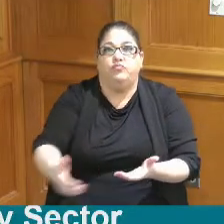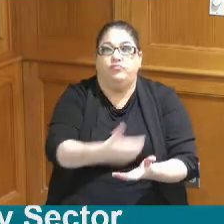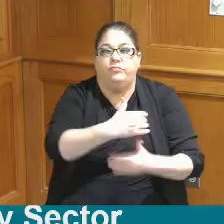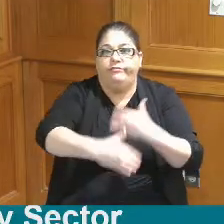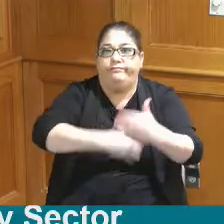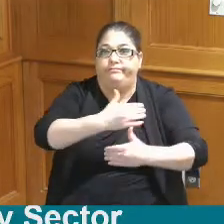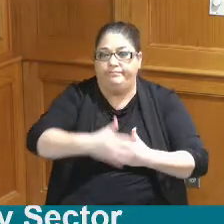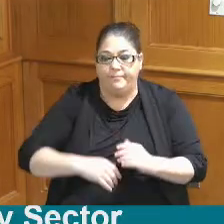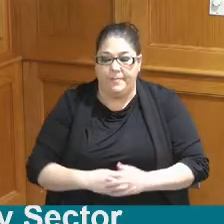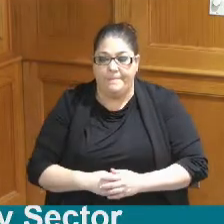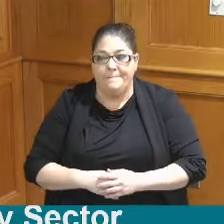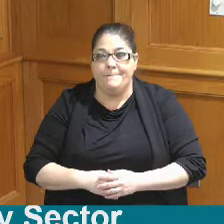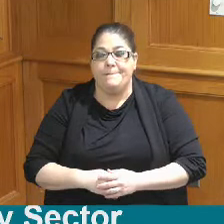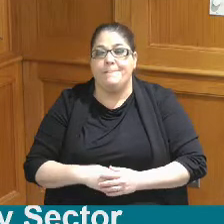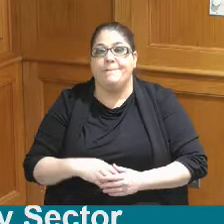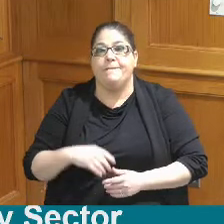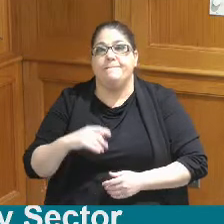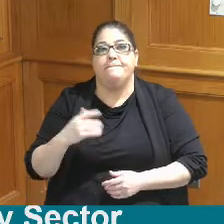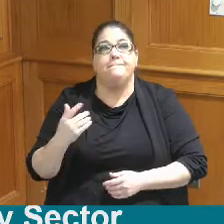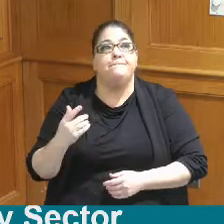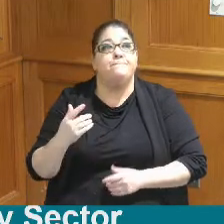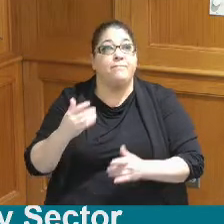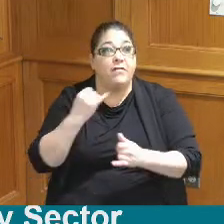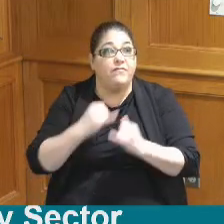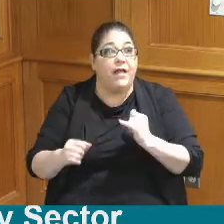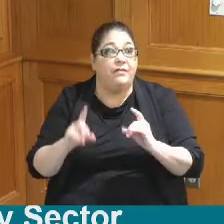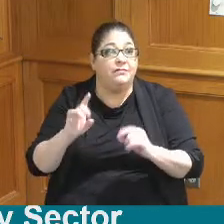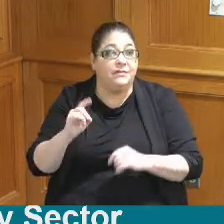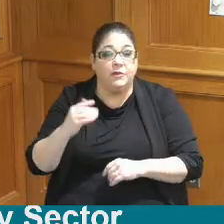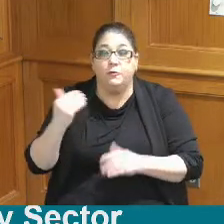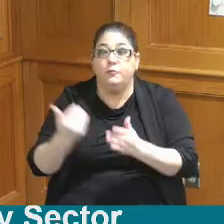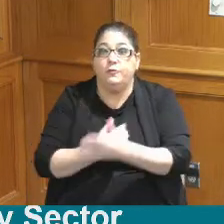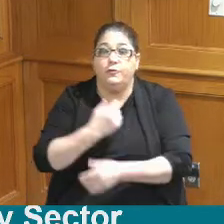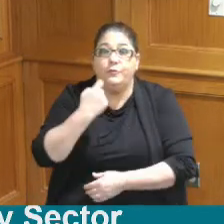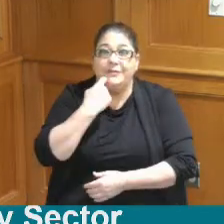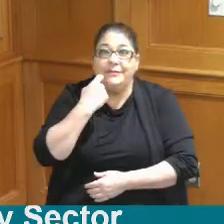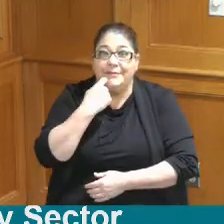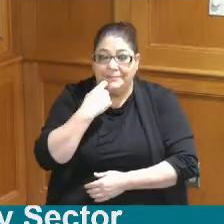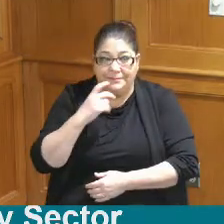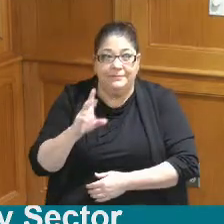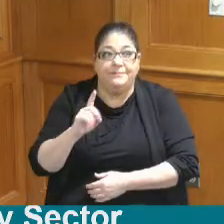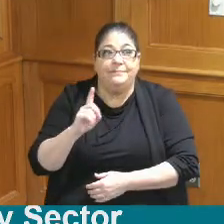so finally we did one of the new things that we've recently done is break out our diversion